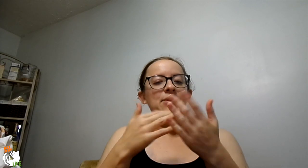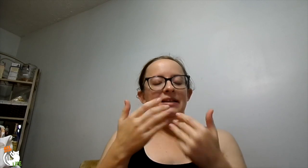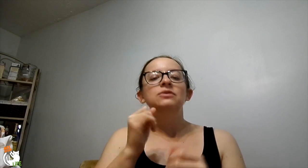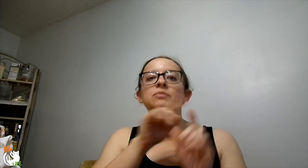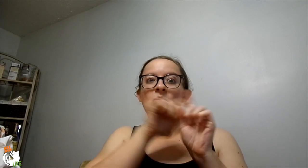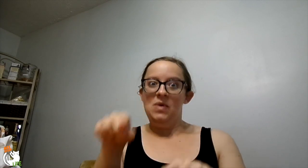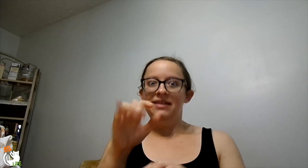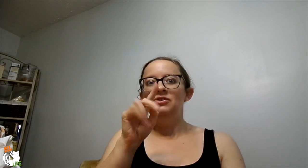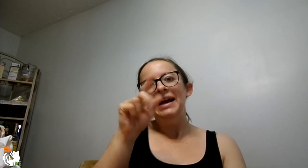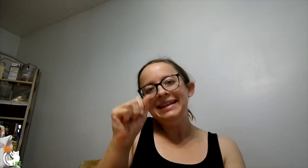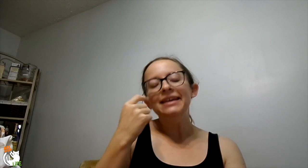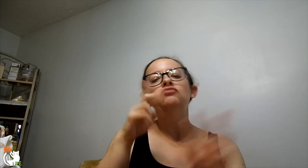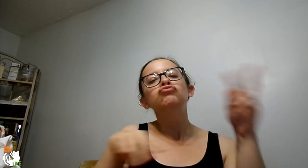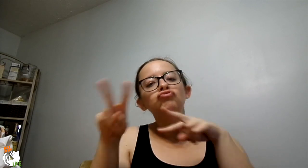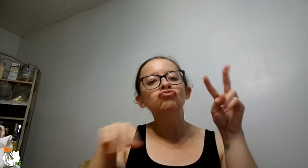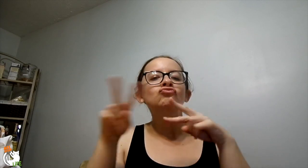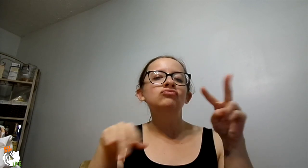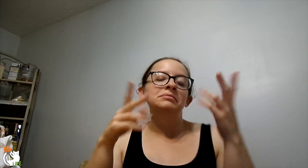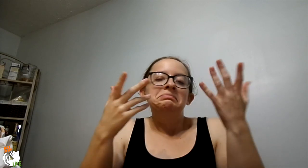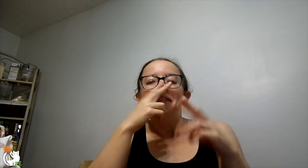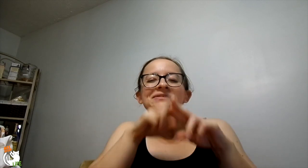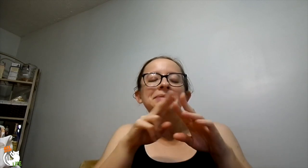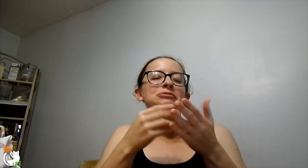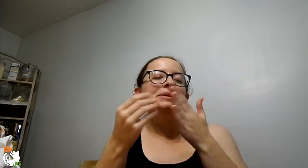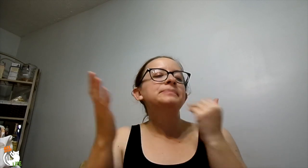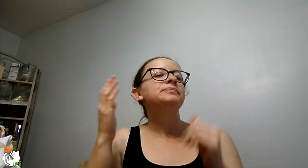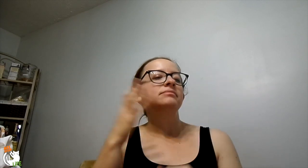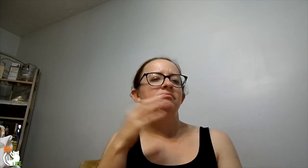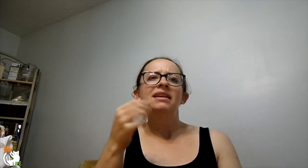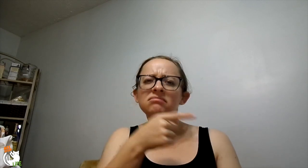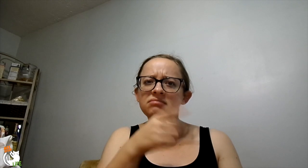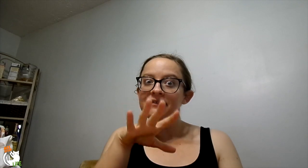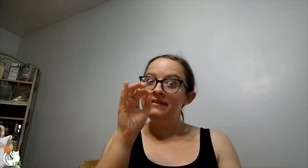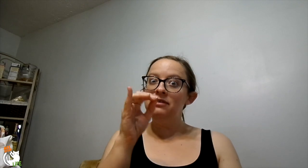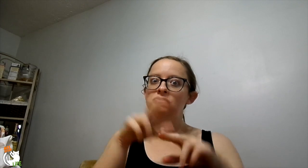But anyways, we went to the Ikea to look around just for some fun shopping.